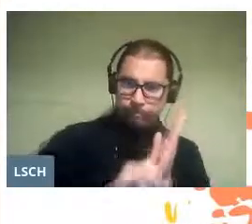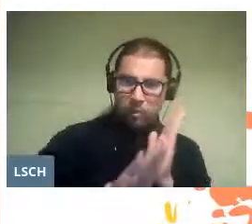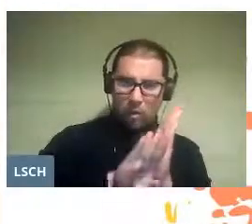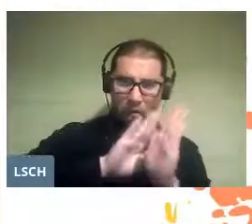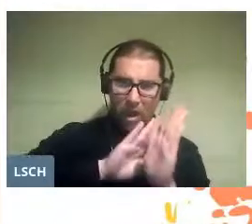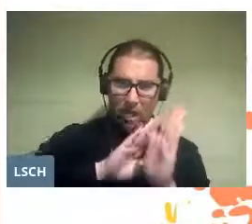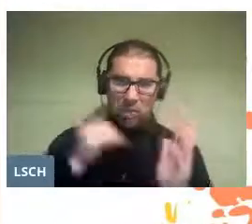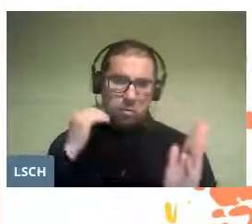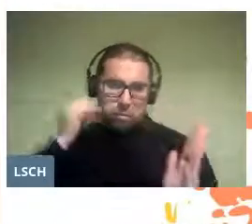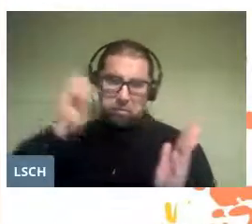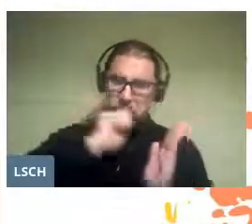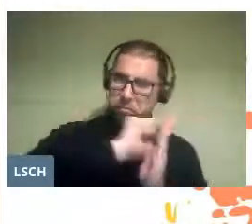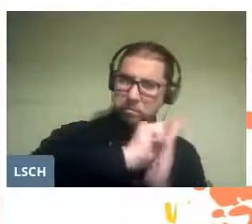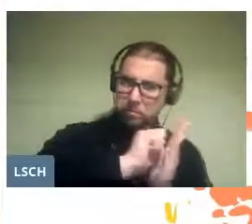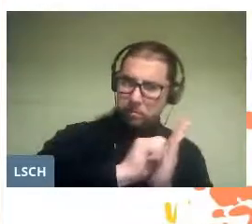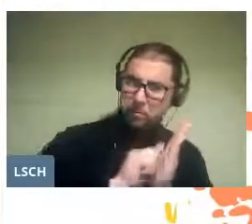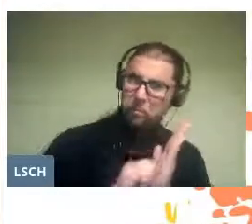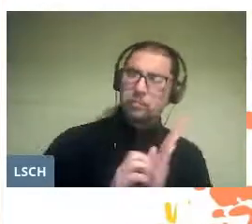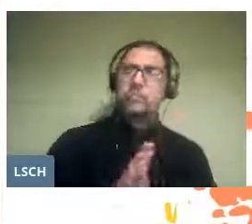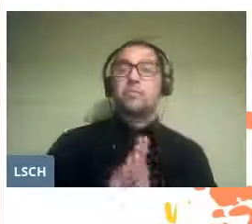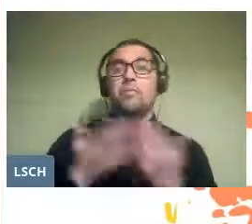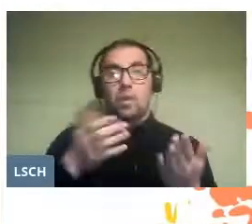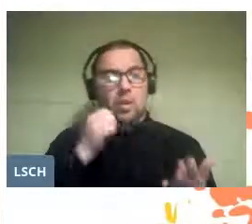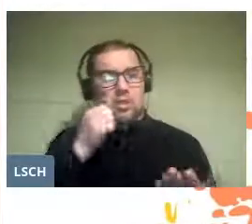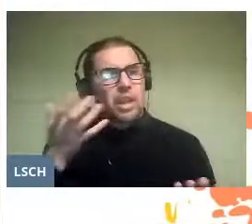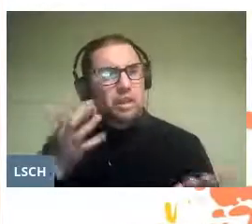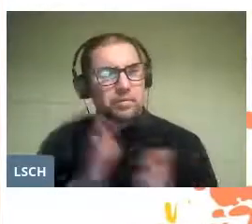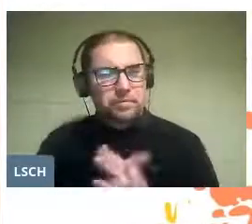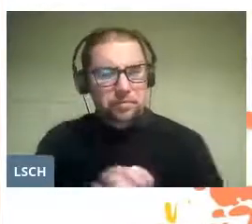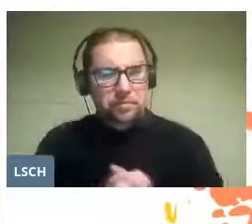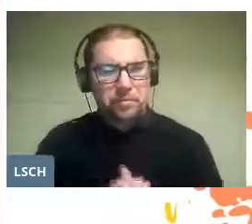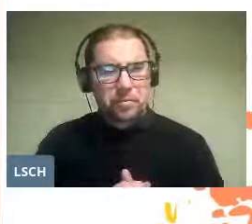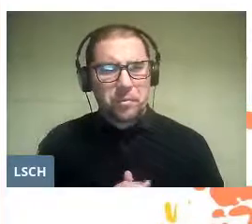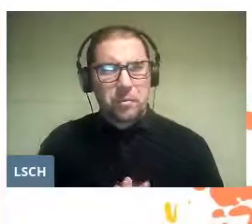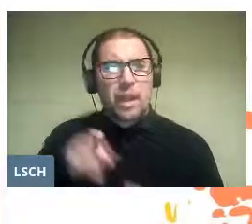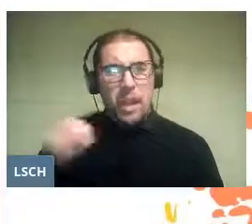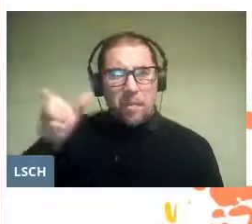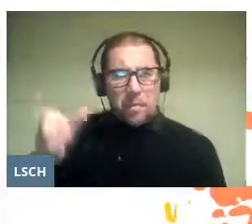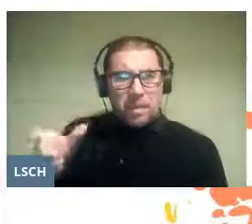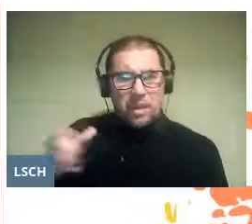This implies therefore that it is the responsibility of the parents